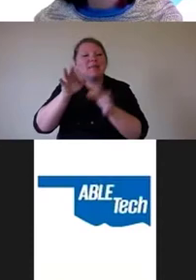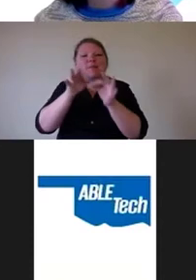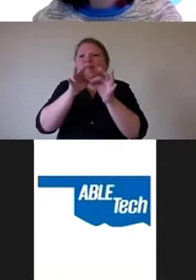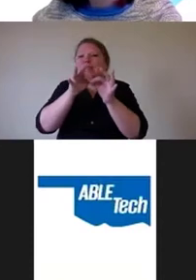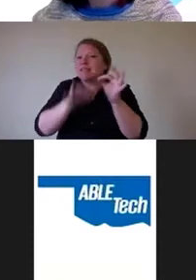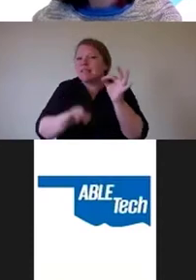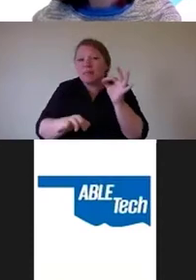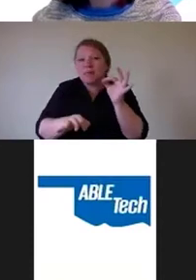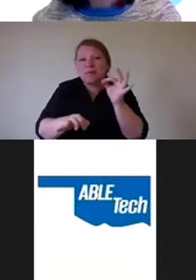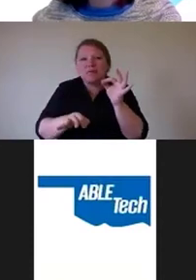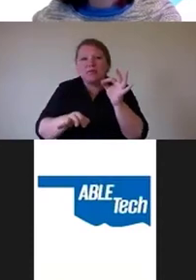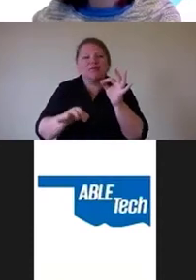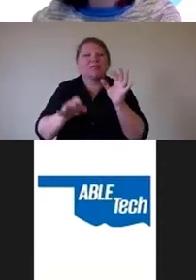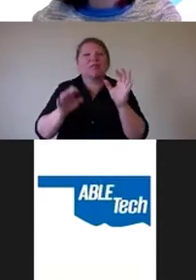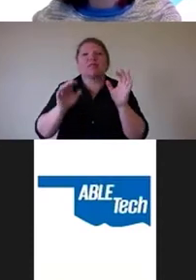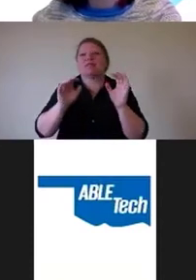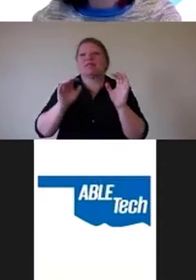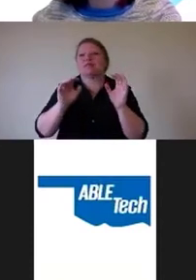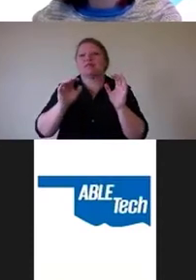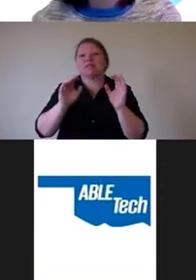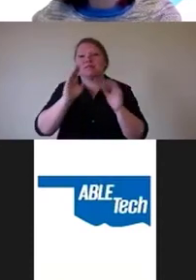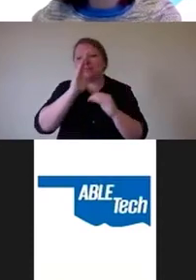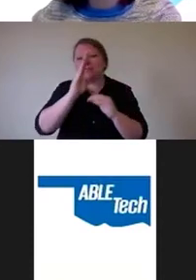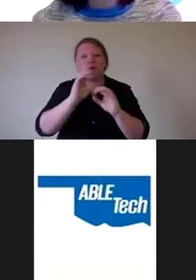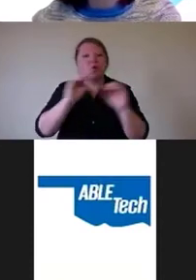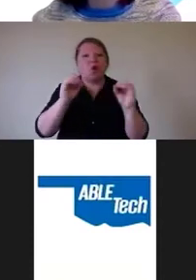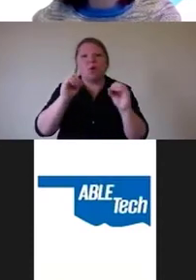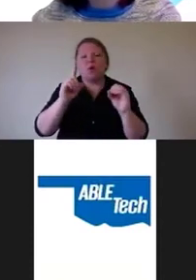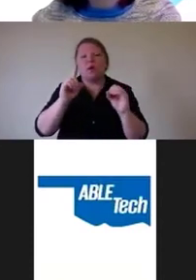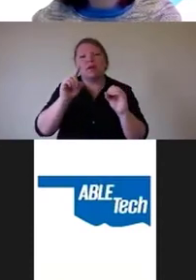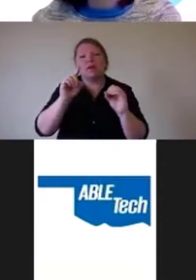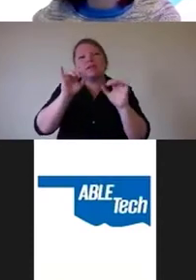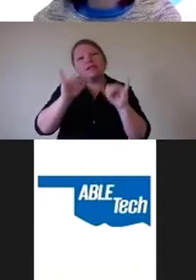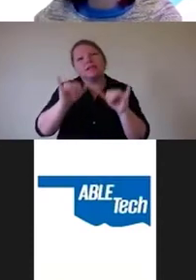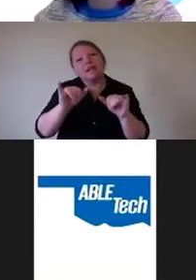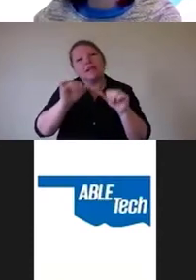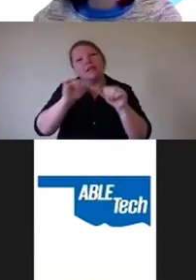You know, nobody stays on a website because it's got cool parallax.